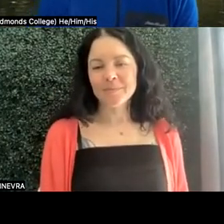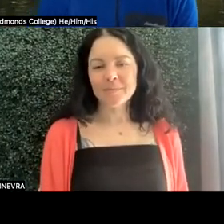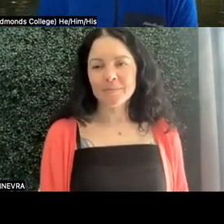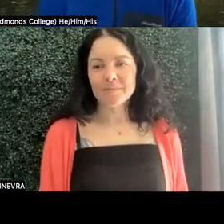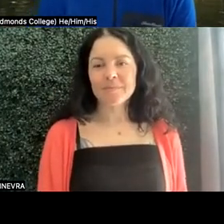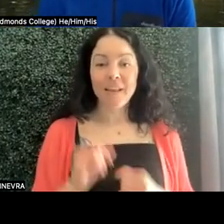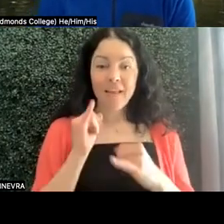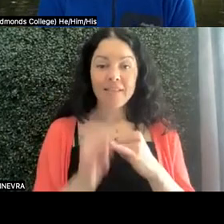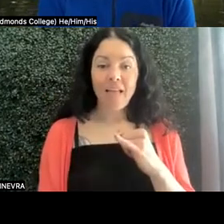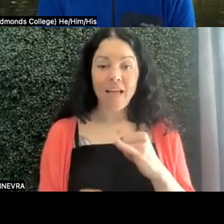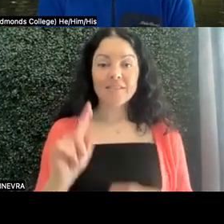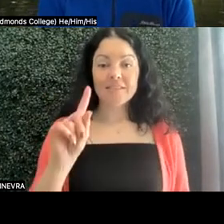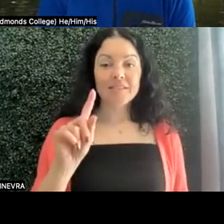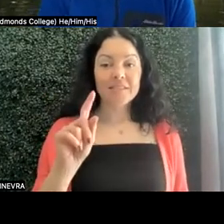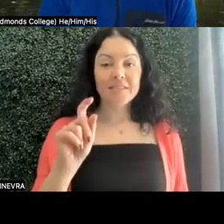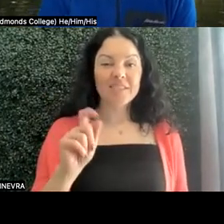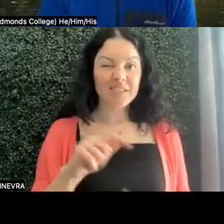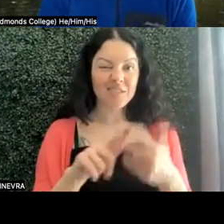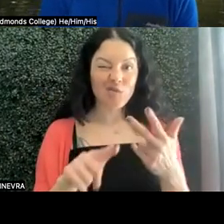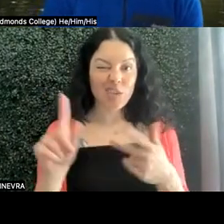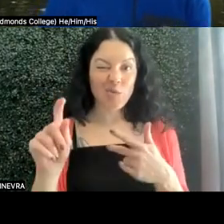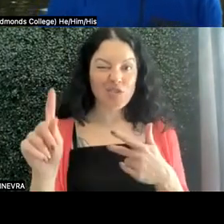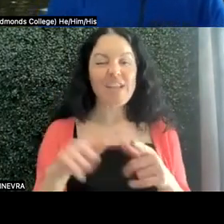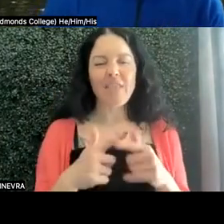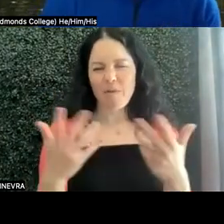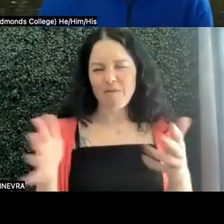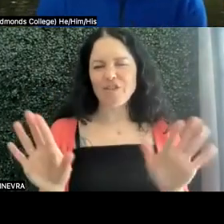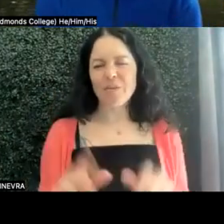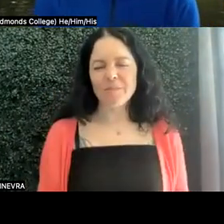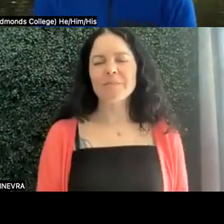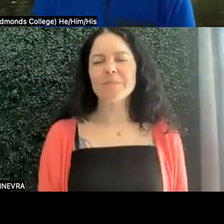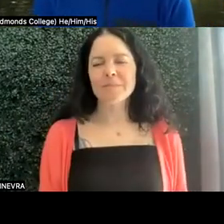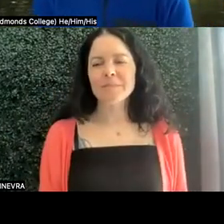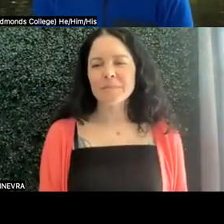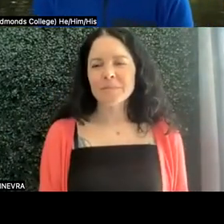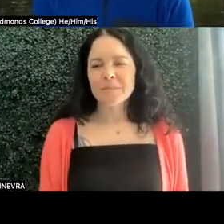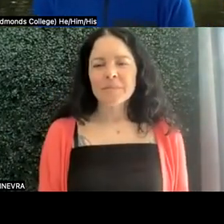Last couple of three questions in this. Then we'll wrap up after this, and take a short break,